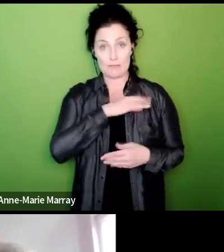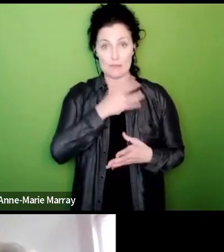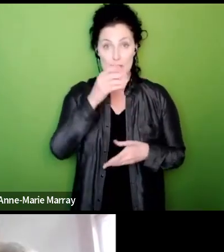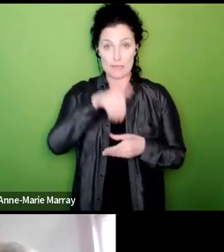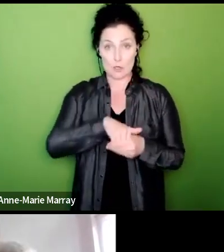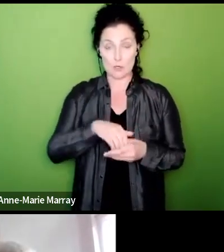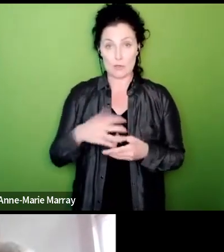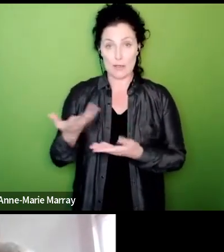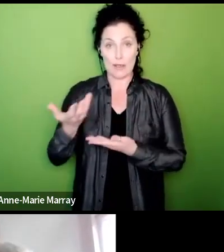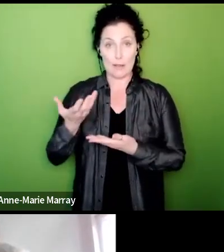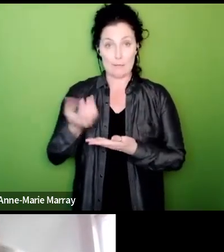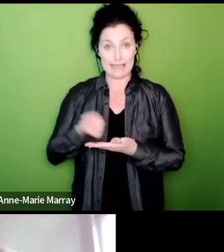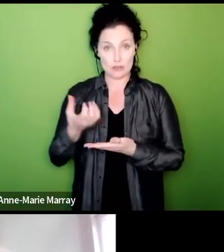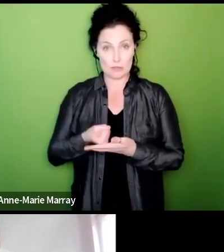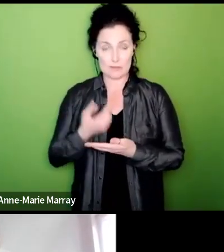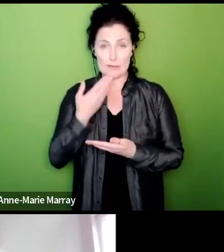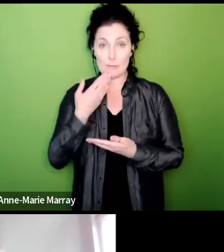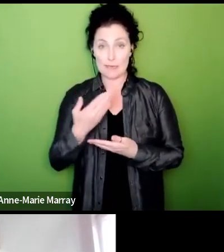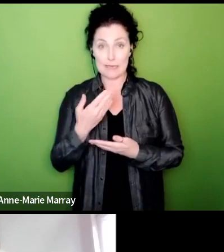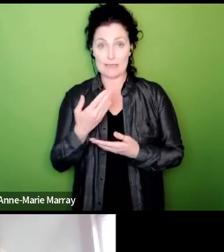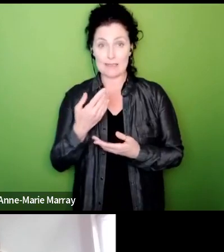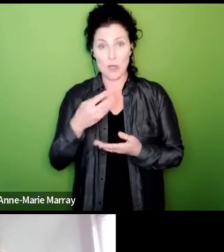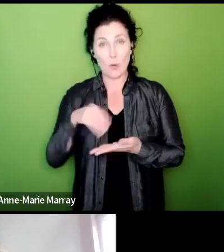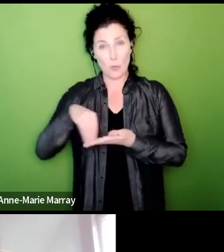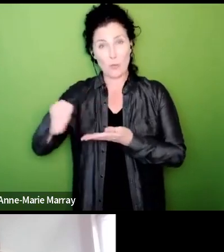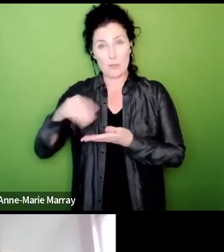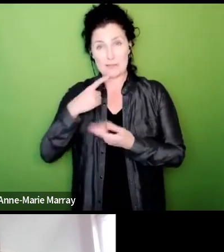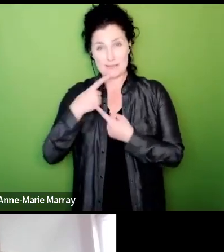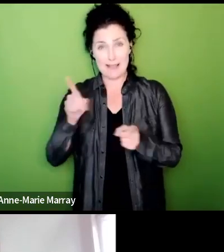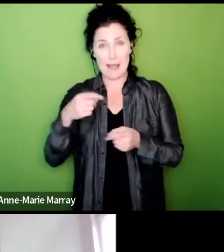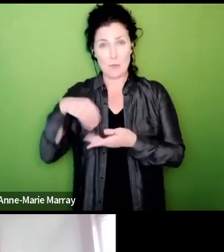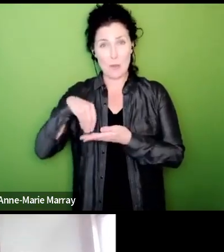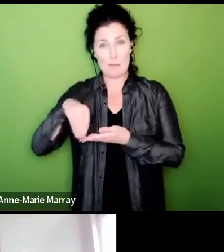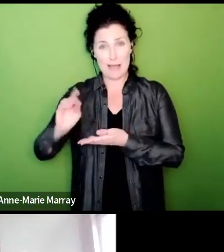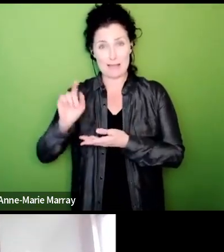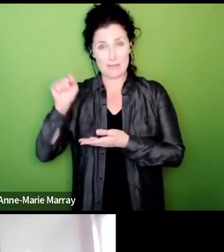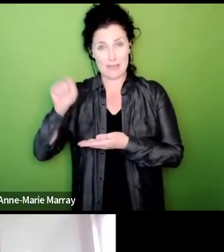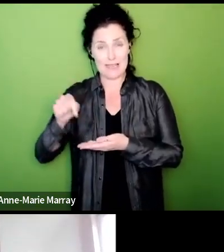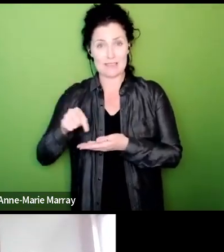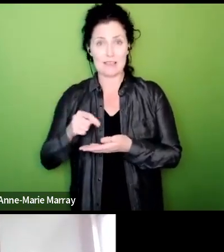can it also be highlighted we pay for this it often gets misrepresented as a freebie golden